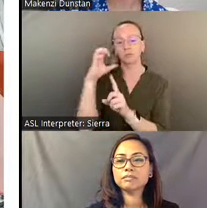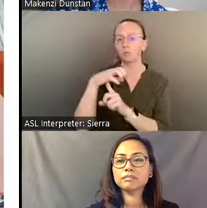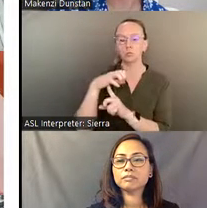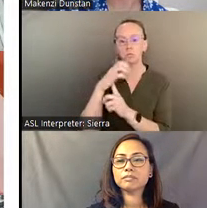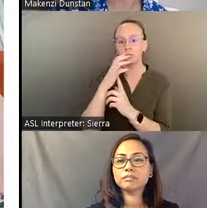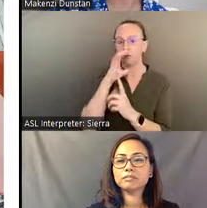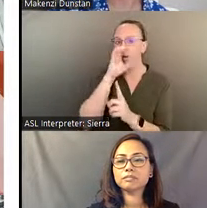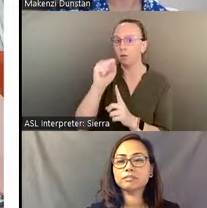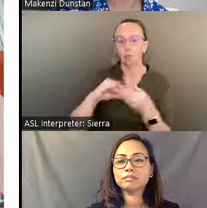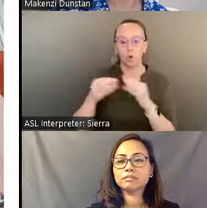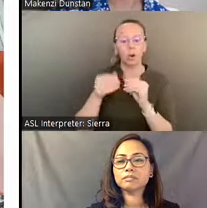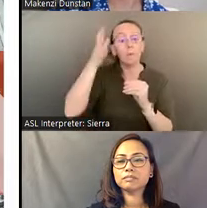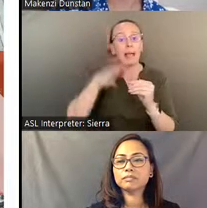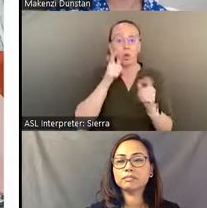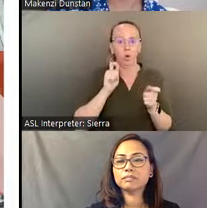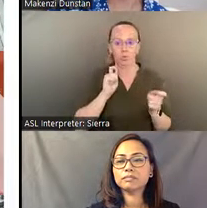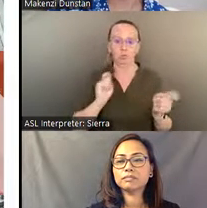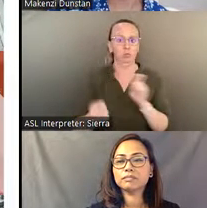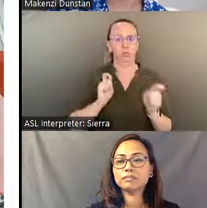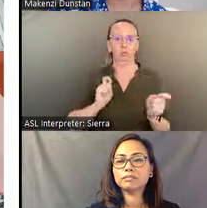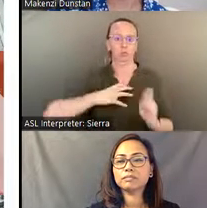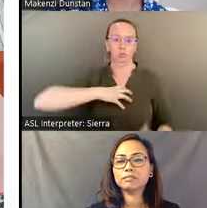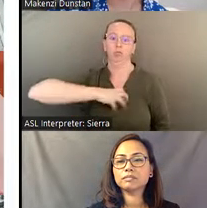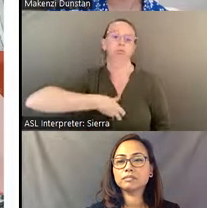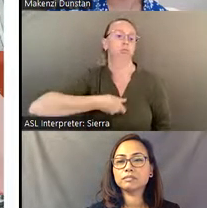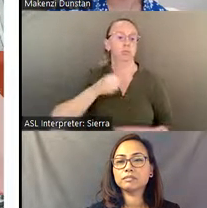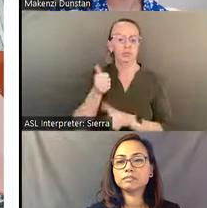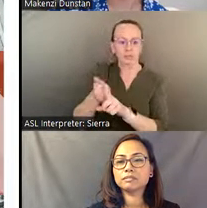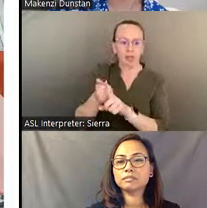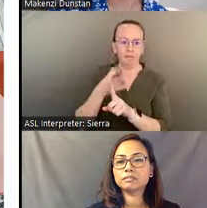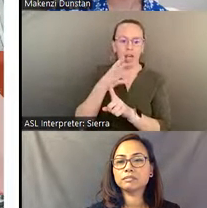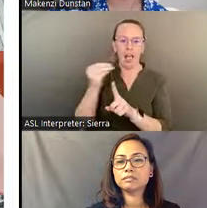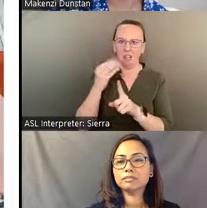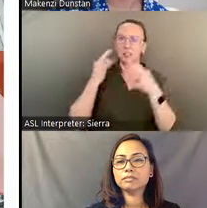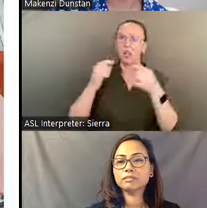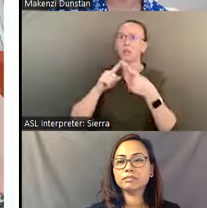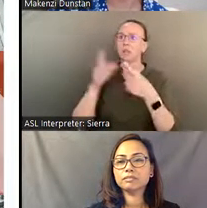time and again, manifested around him the world he wished into existence.